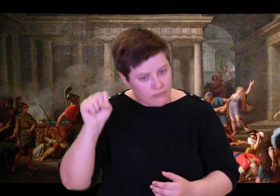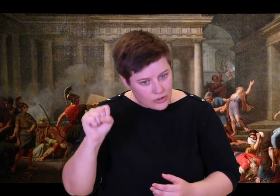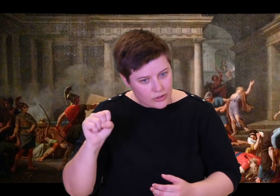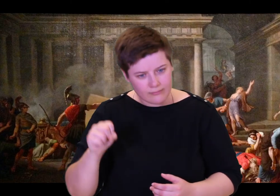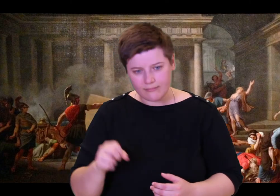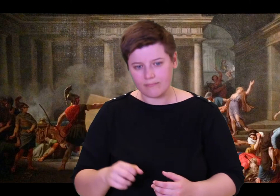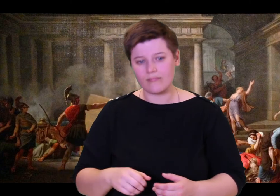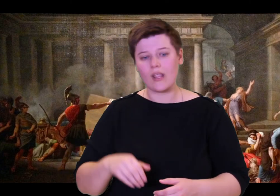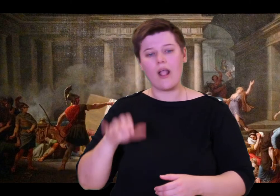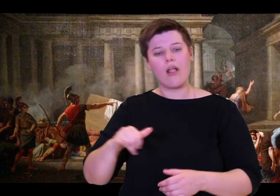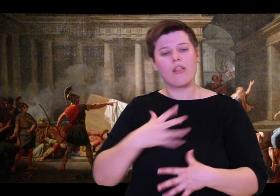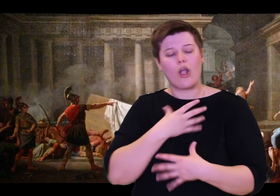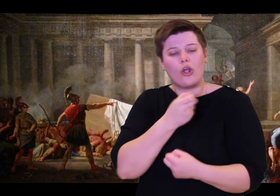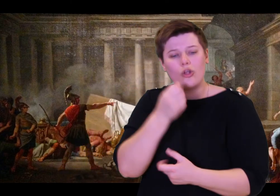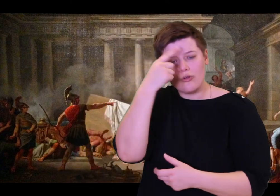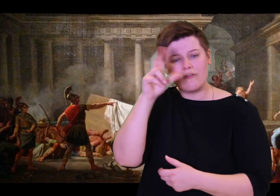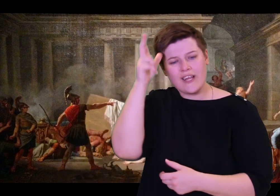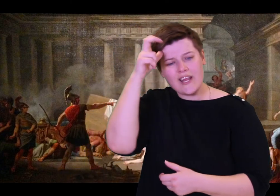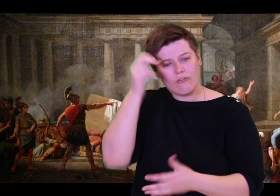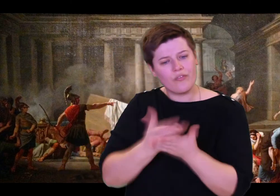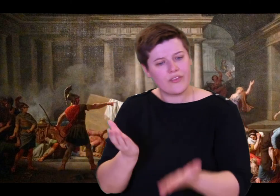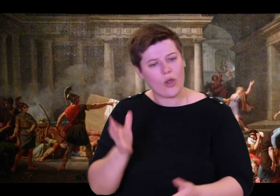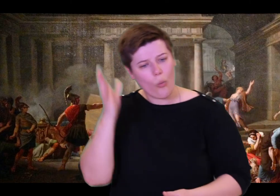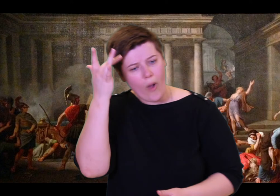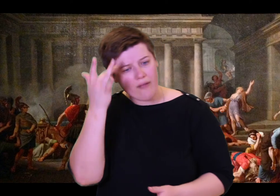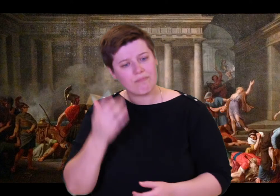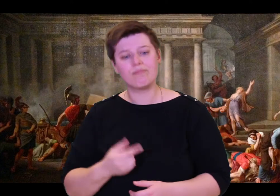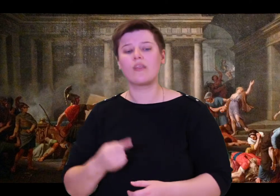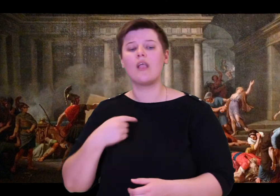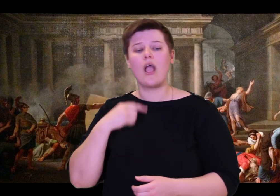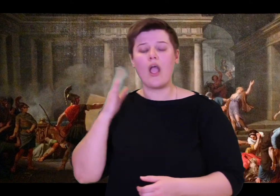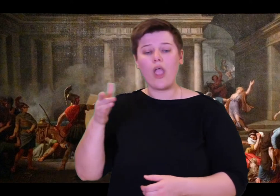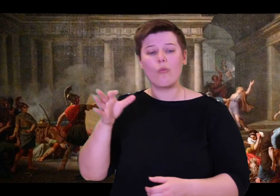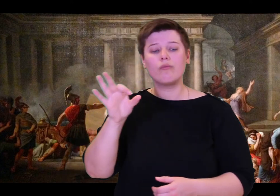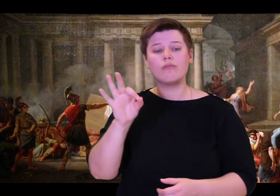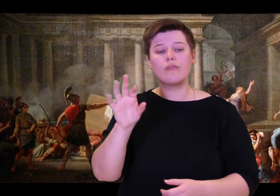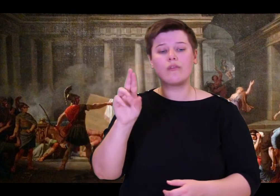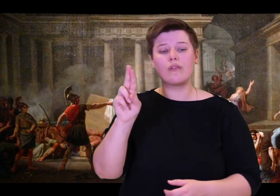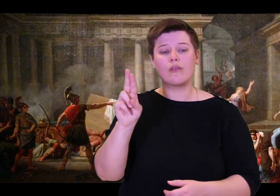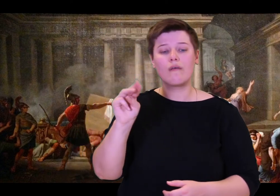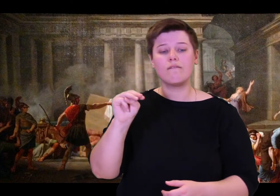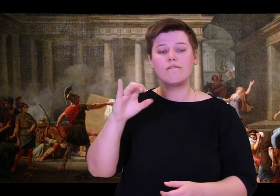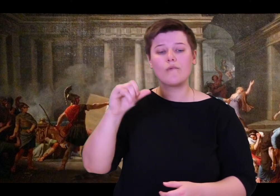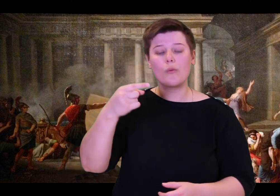the corpses out. The girls must help. Then clean my stately chairs and handsome